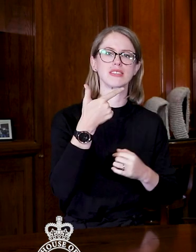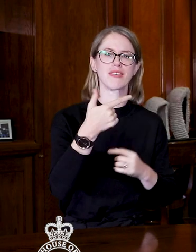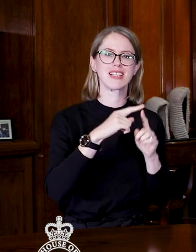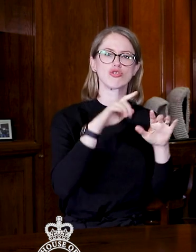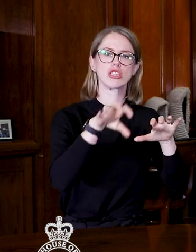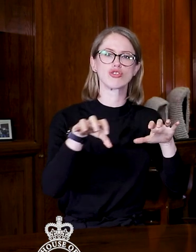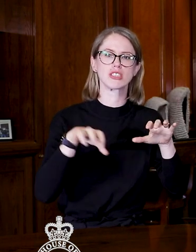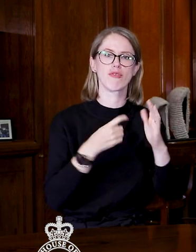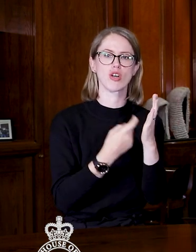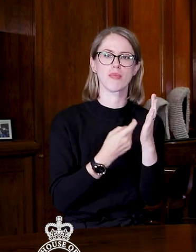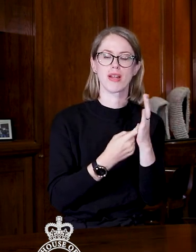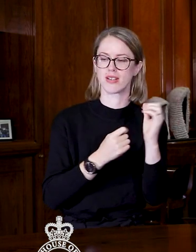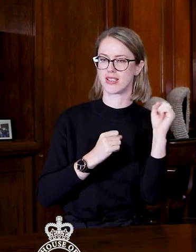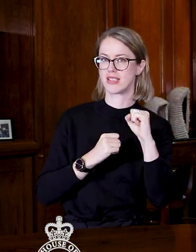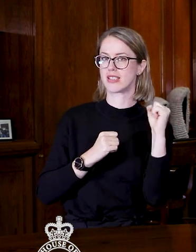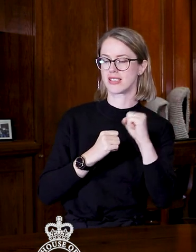in Rotuman. > Yes, definitely.